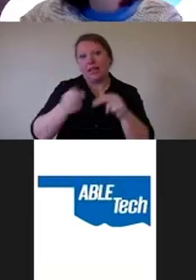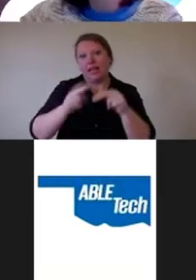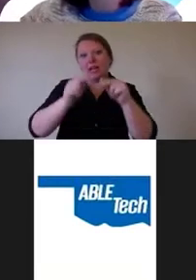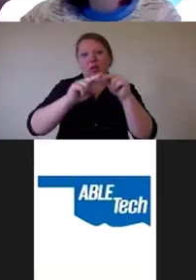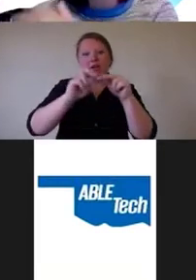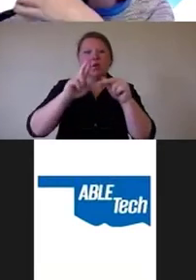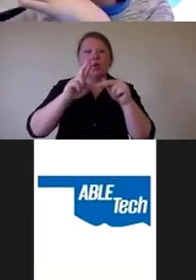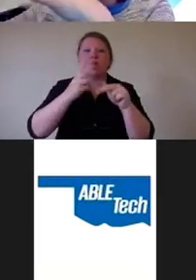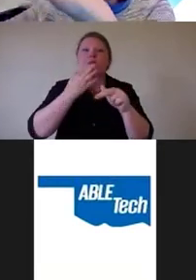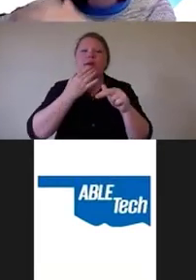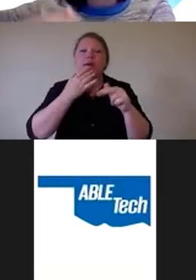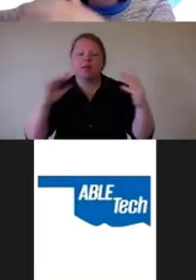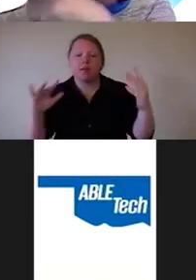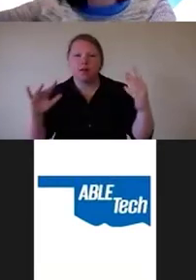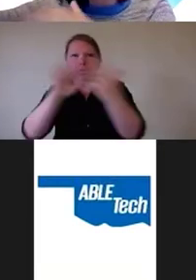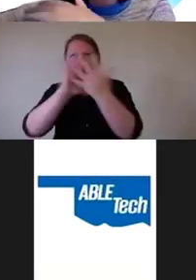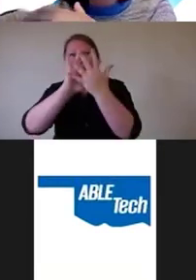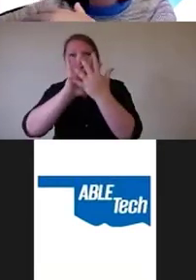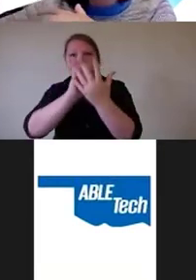changing or even maybe spacing changes,